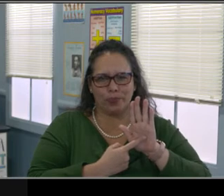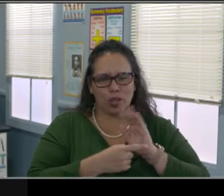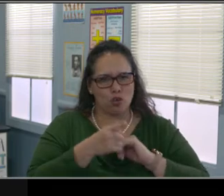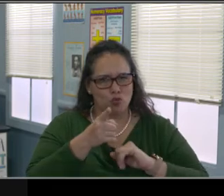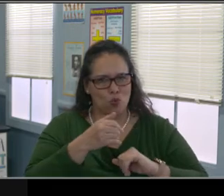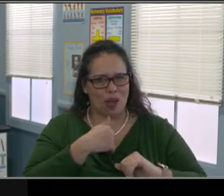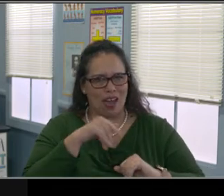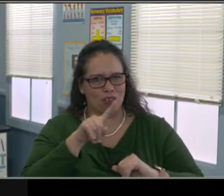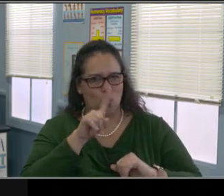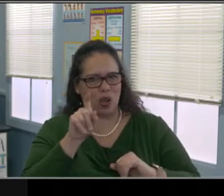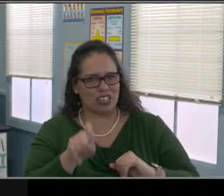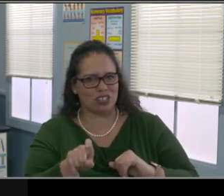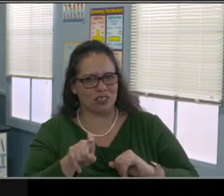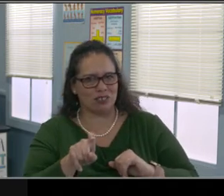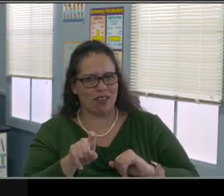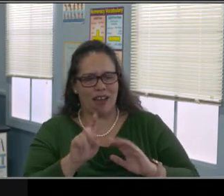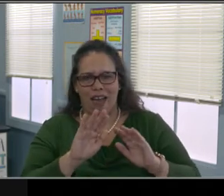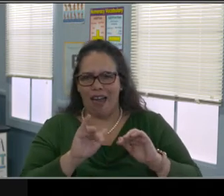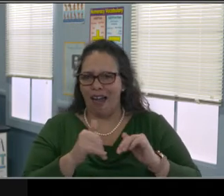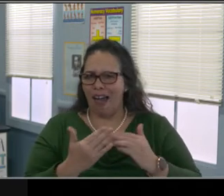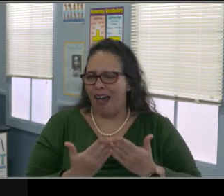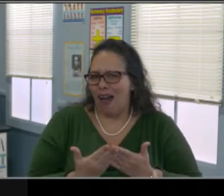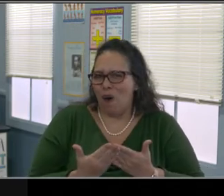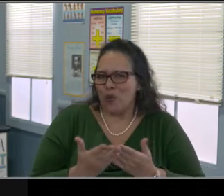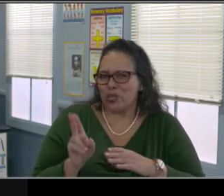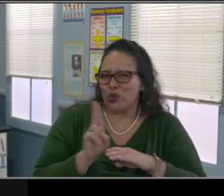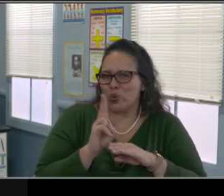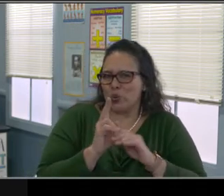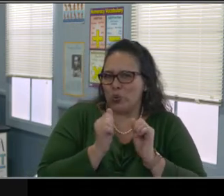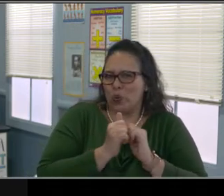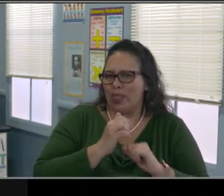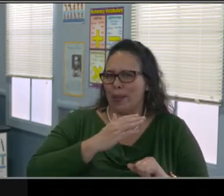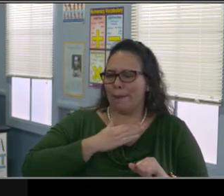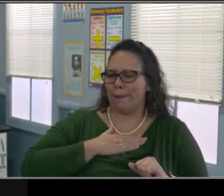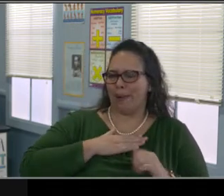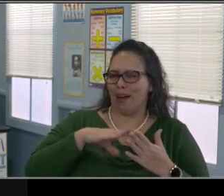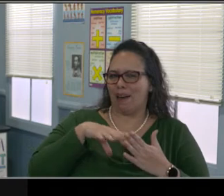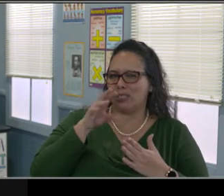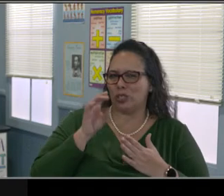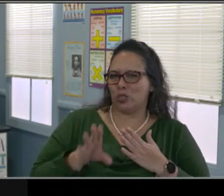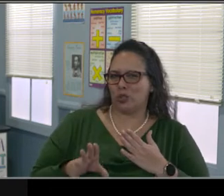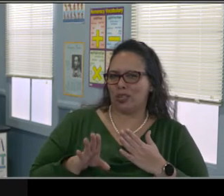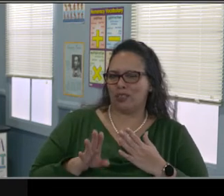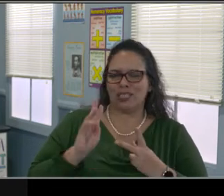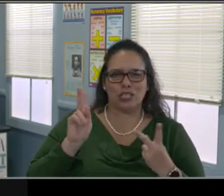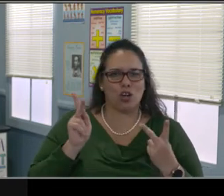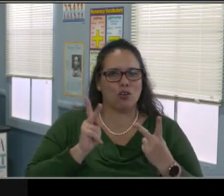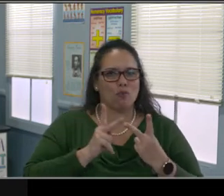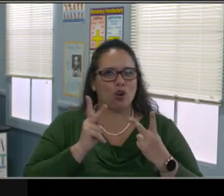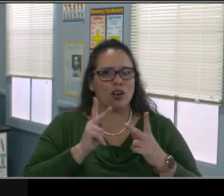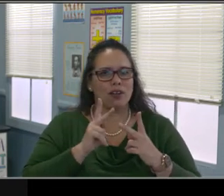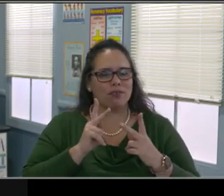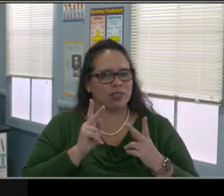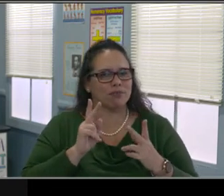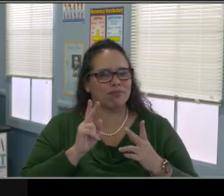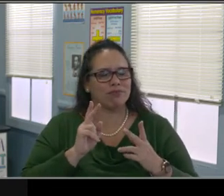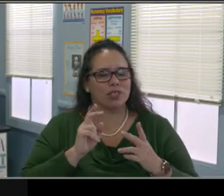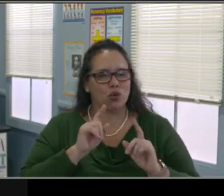And so with that IEP then the team would look at these different sections and talk about and develop this plan. But please know that